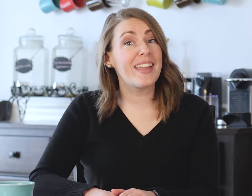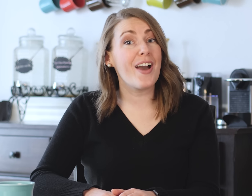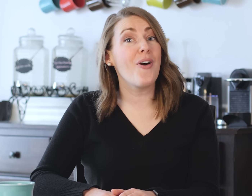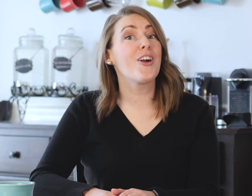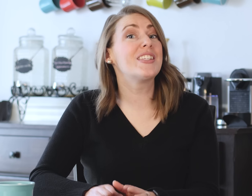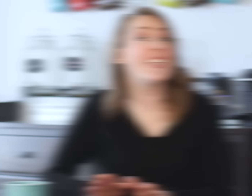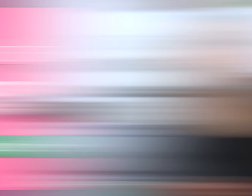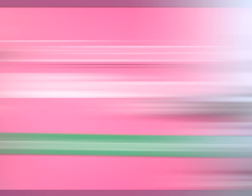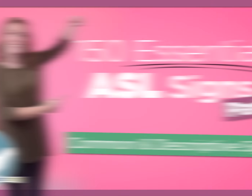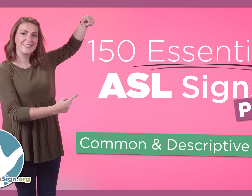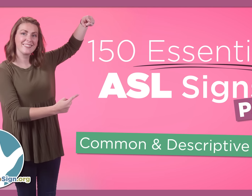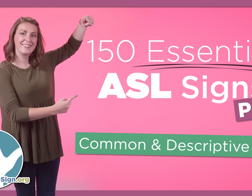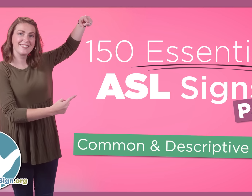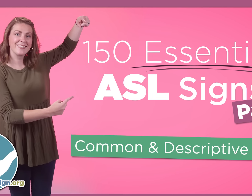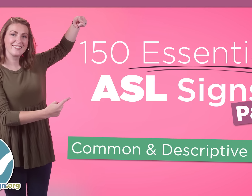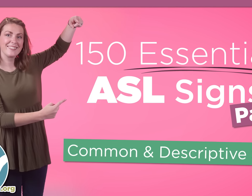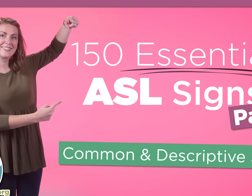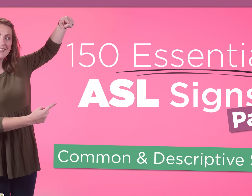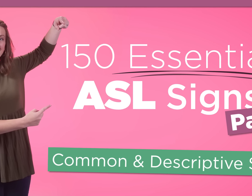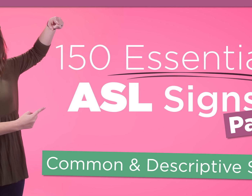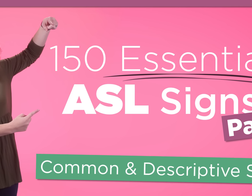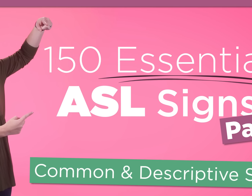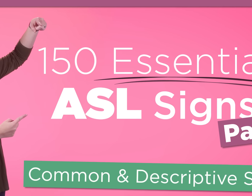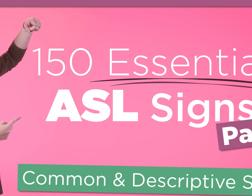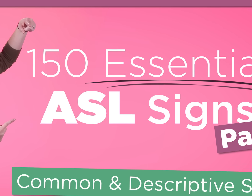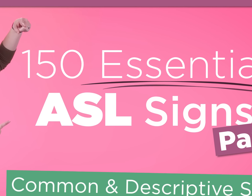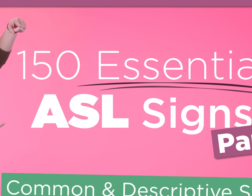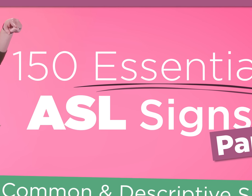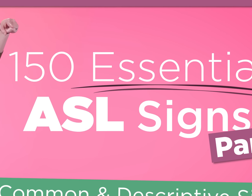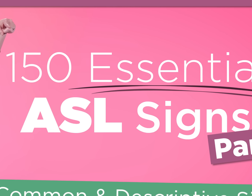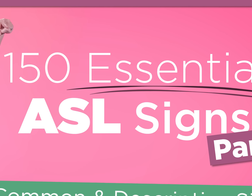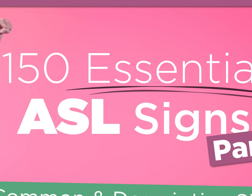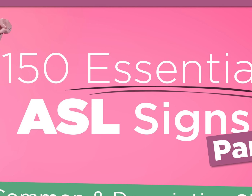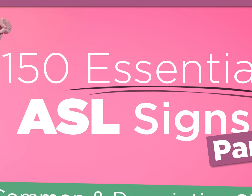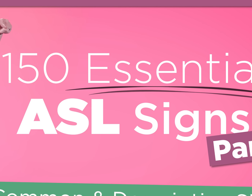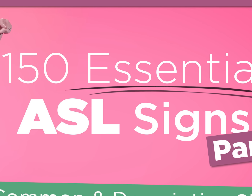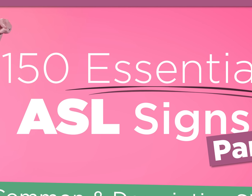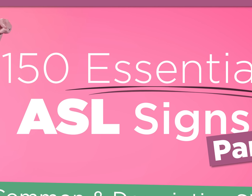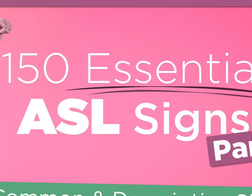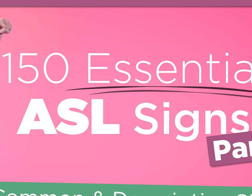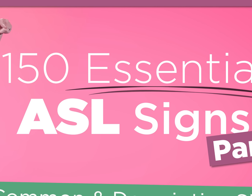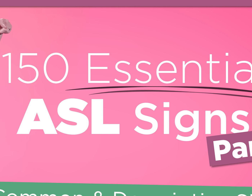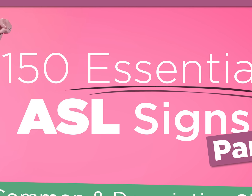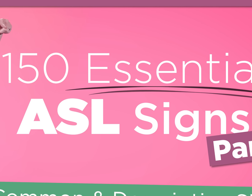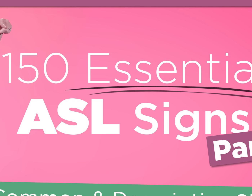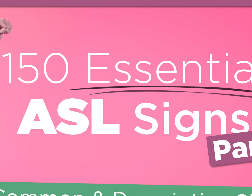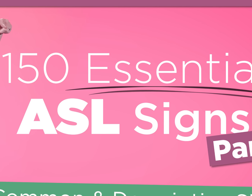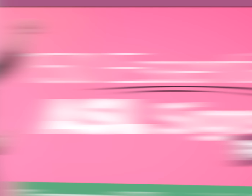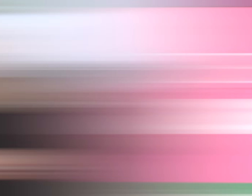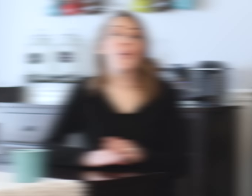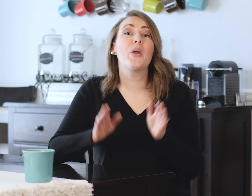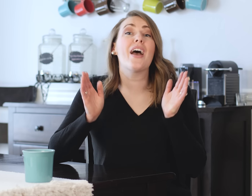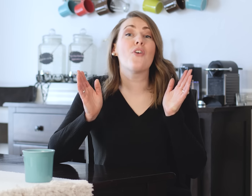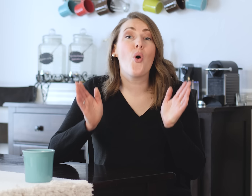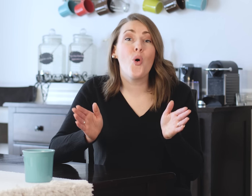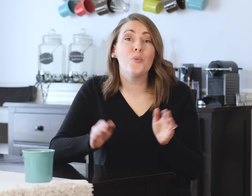out our six part series on 150 essential signs in ASL. I promise you will love it. We have a whole